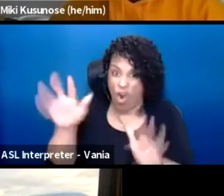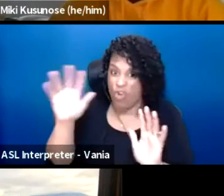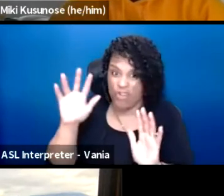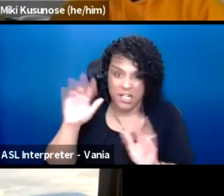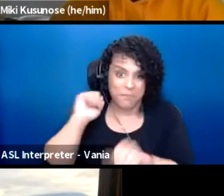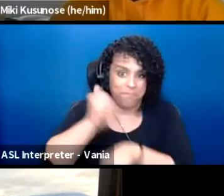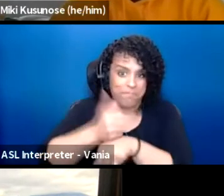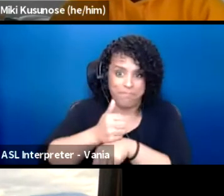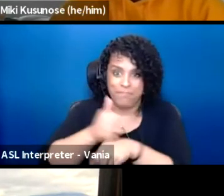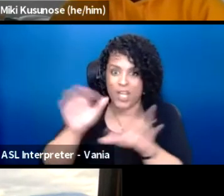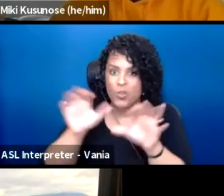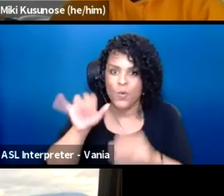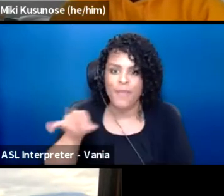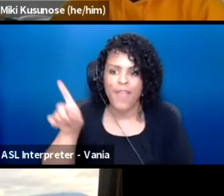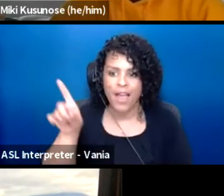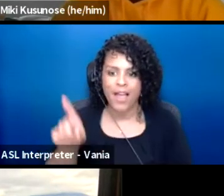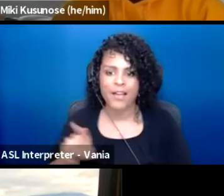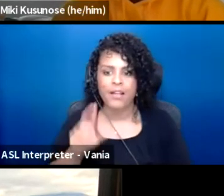That's a really good point, Laura.